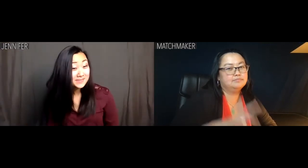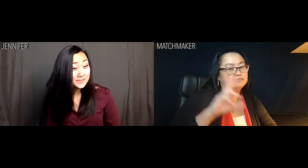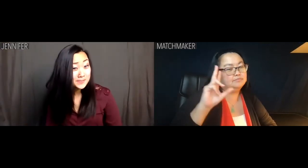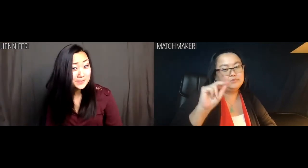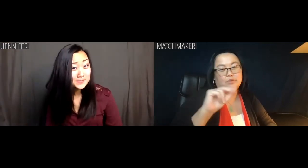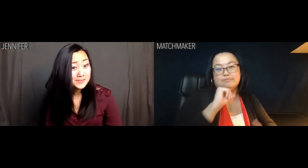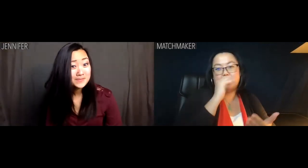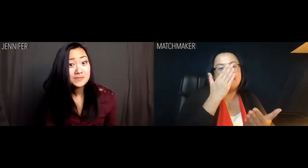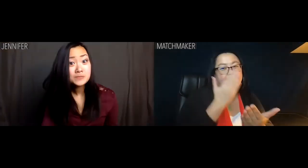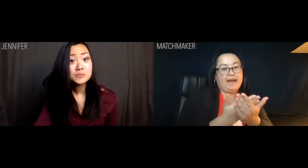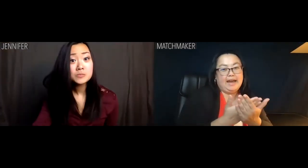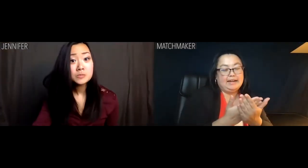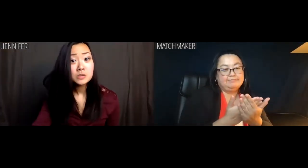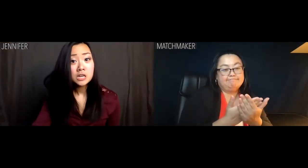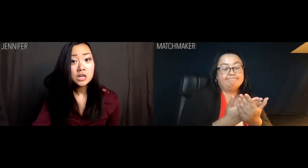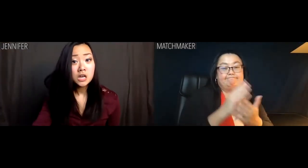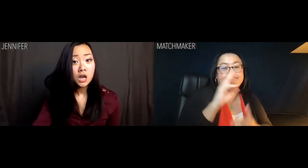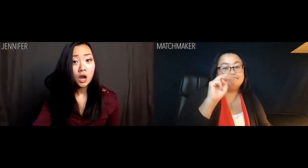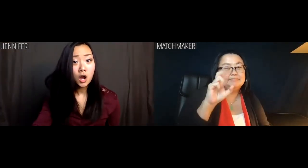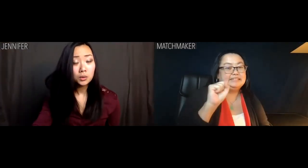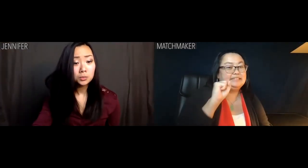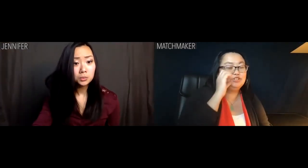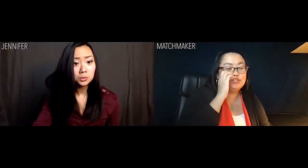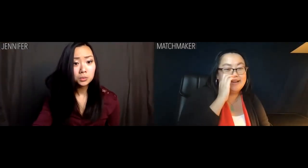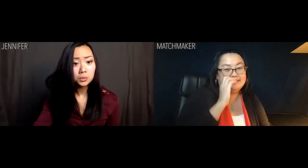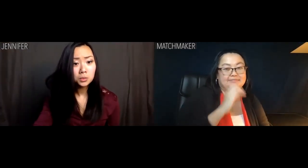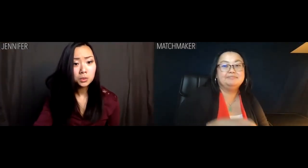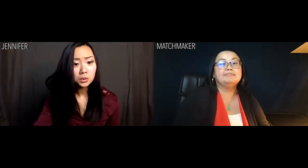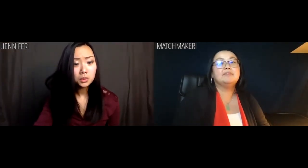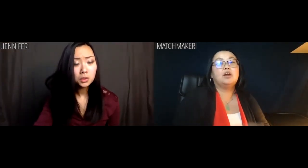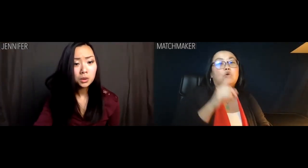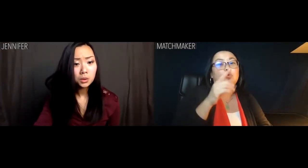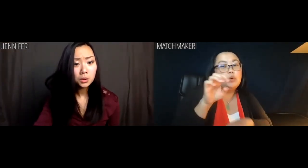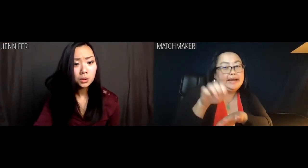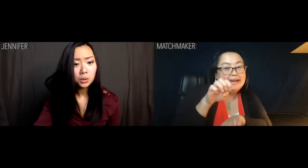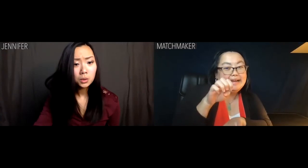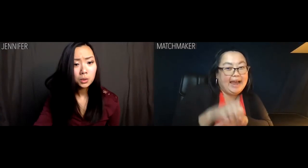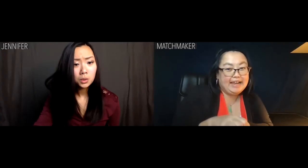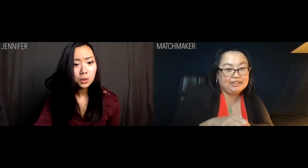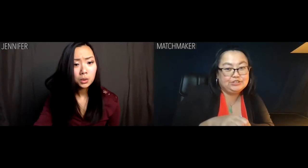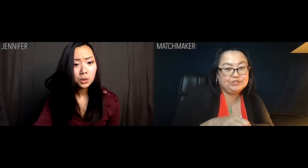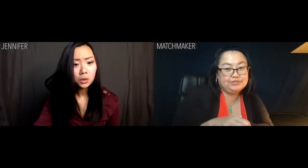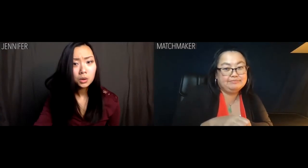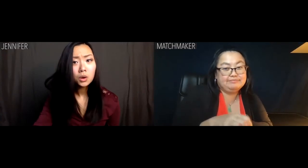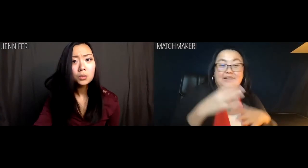Matchmaker: It's invalid. Miss Chen, you're betrothed.